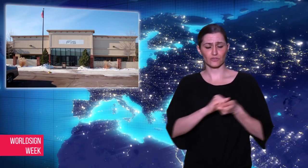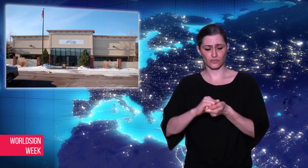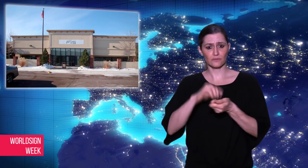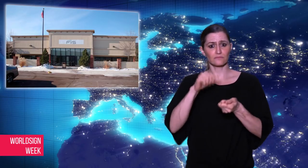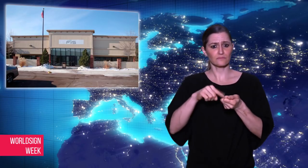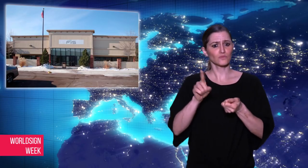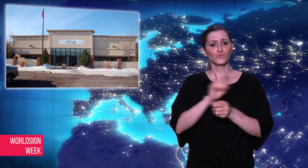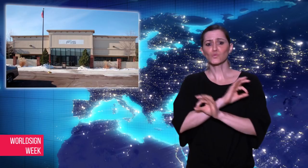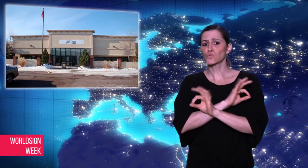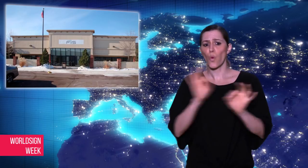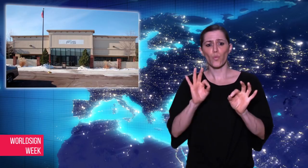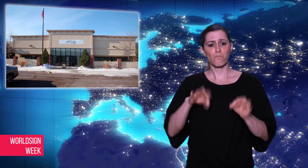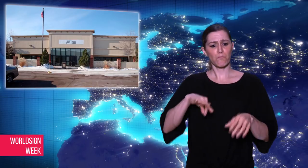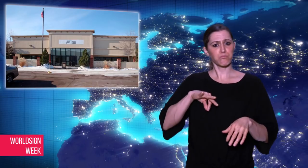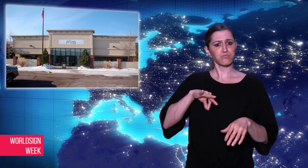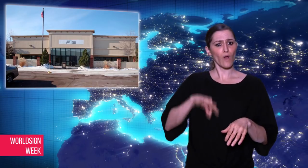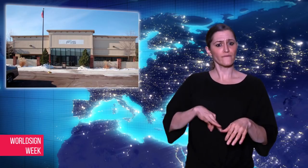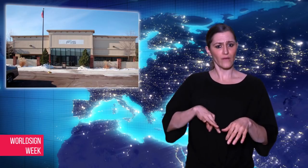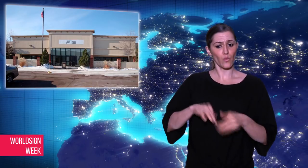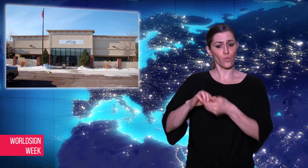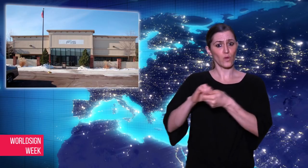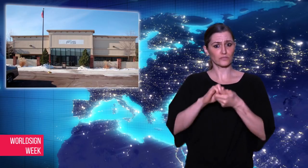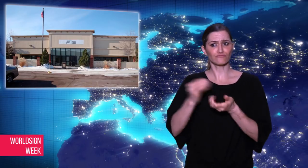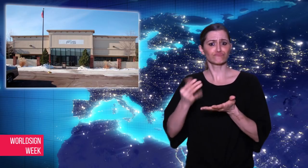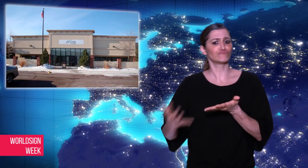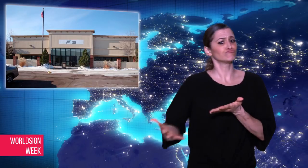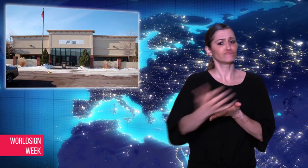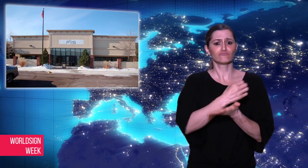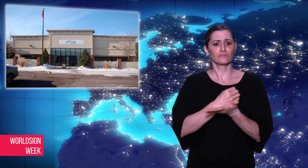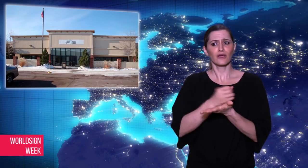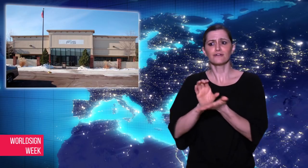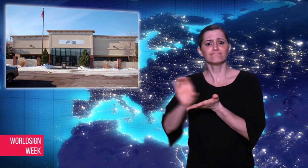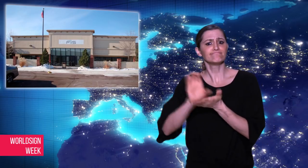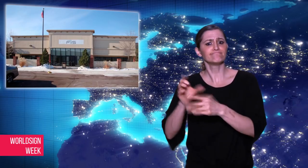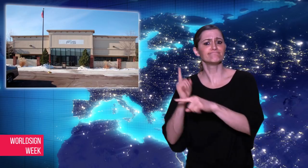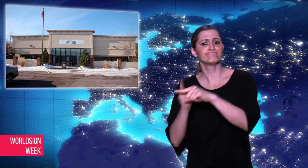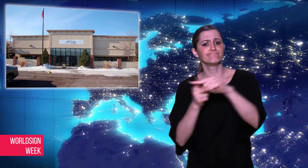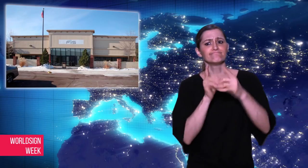appropriate for a school.